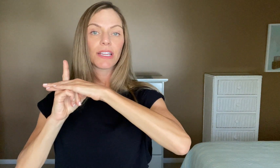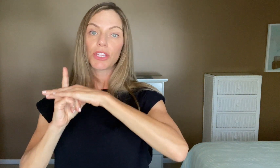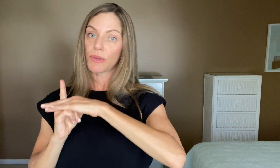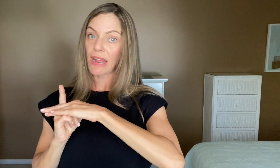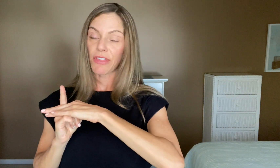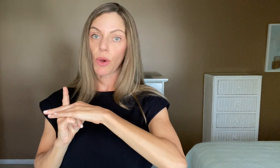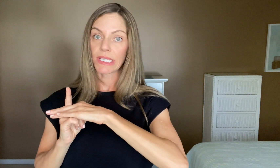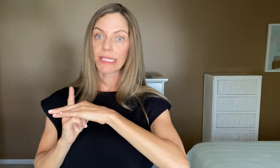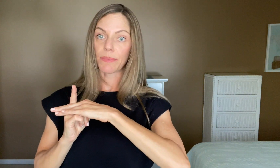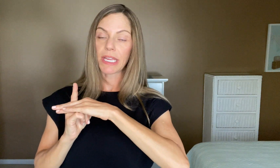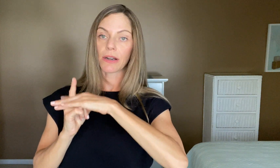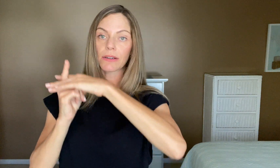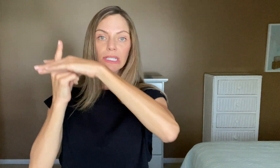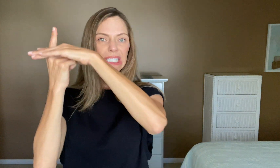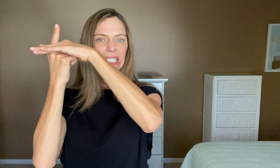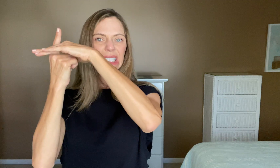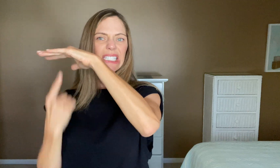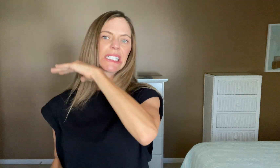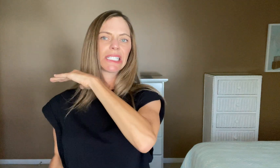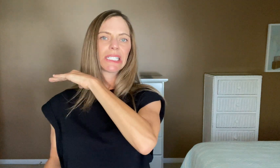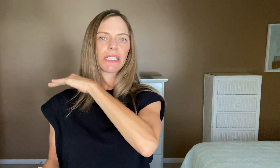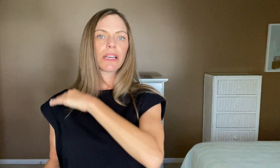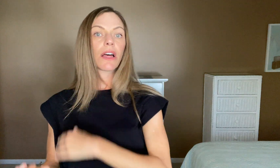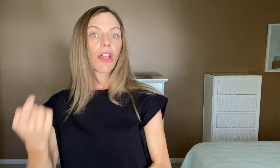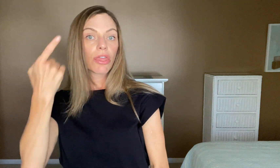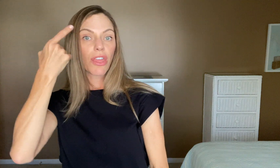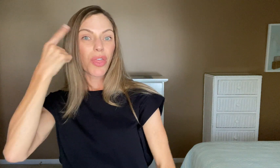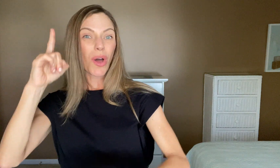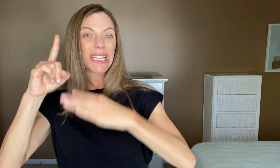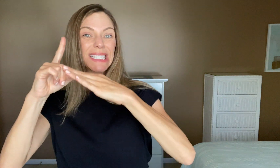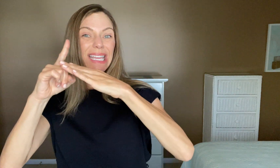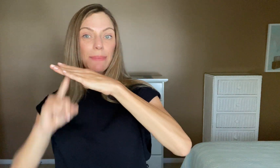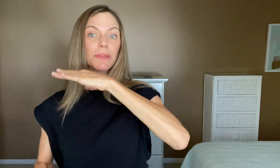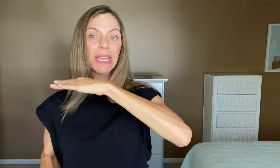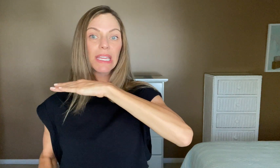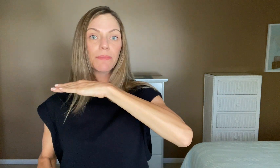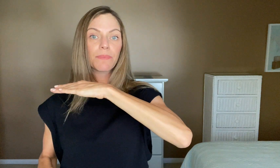you can have a thought disappear. "The thought escaped me."